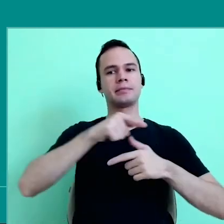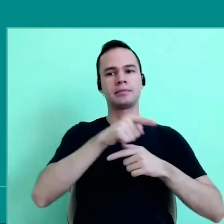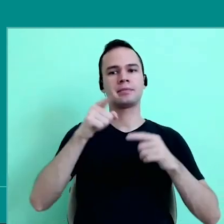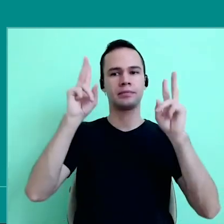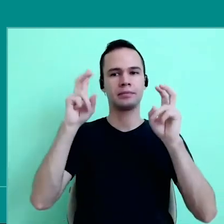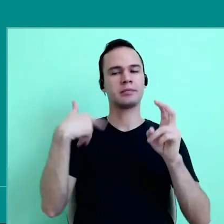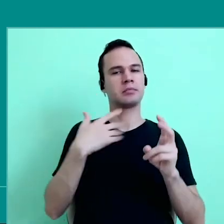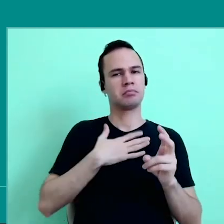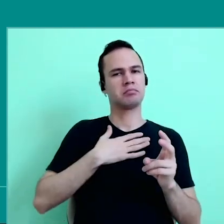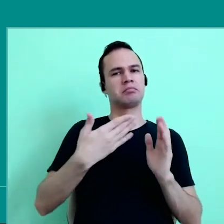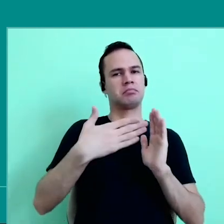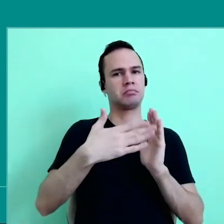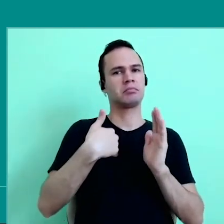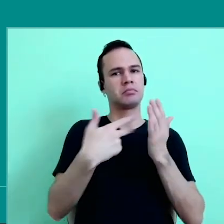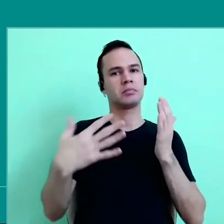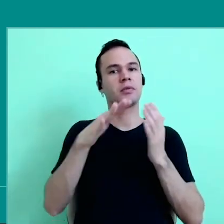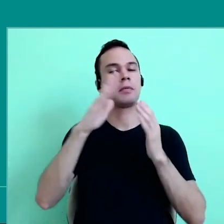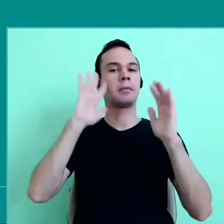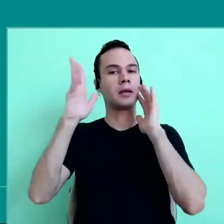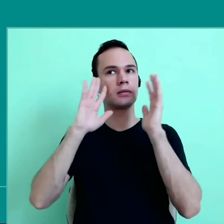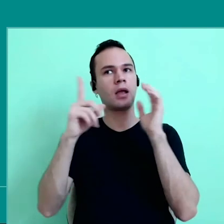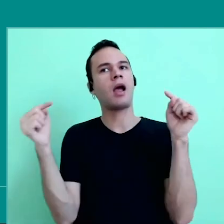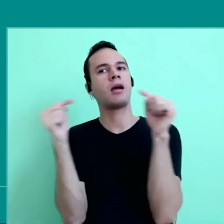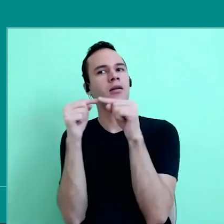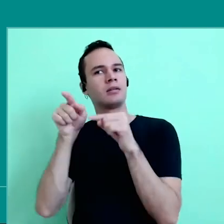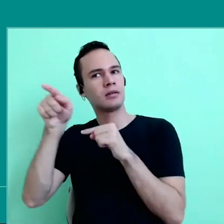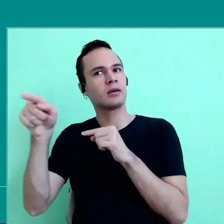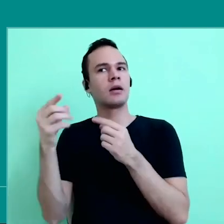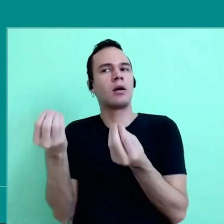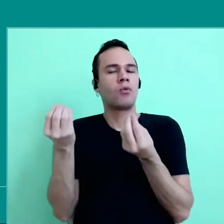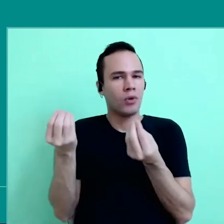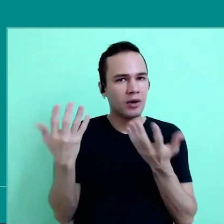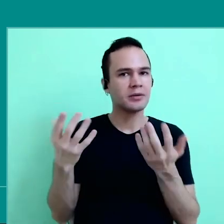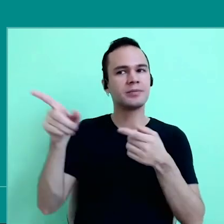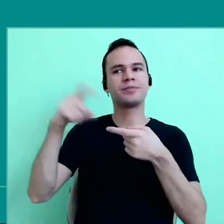I have a bibliography very large, but sometimes, you have to think more, for the context, for the questions.